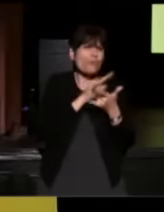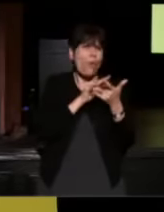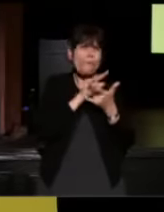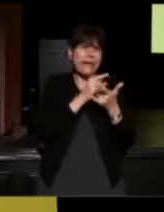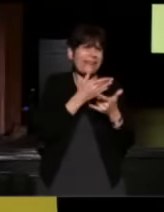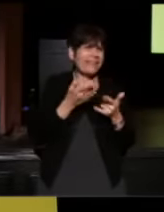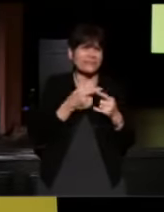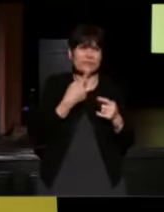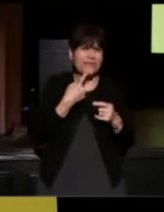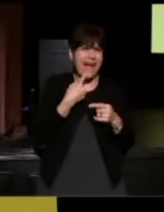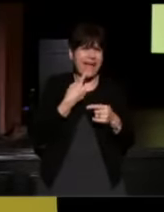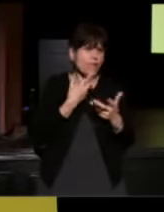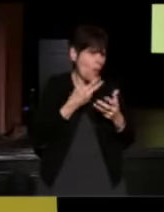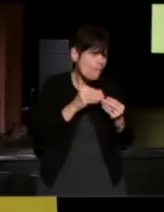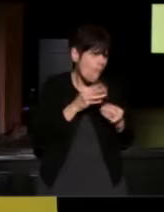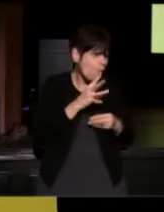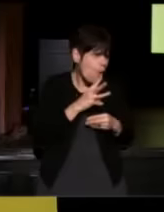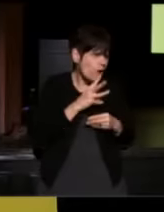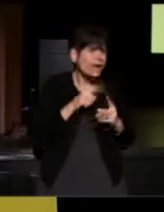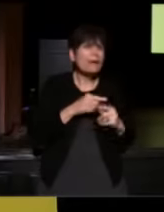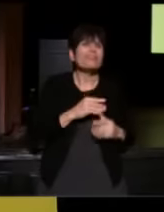but they stir my heart.